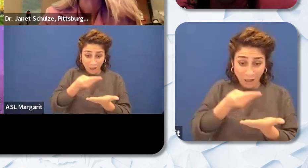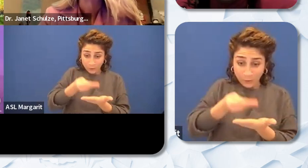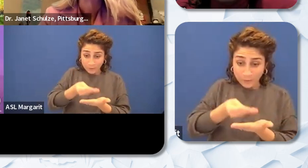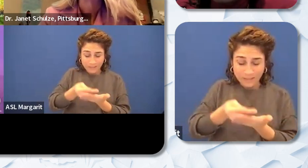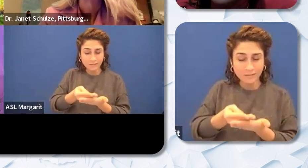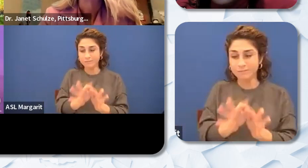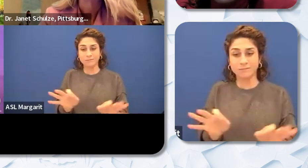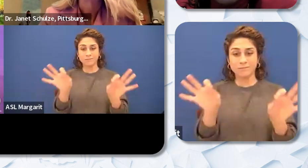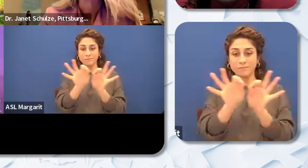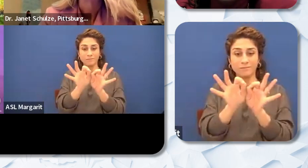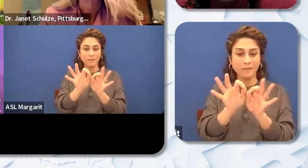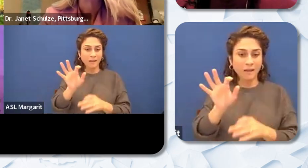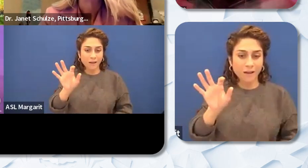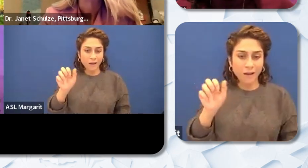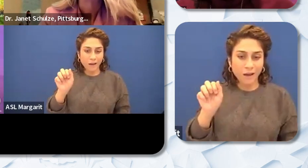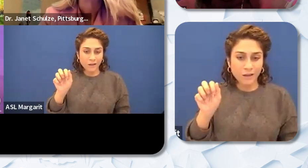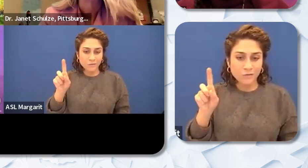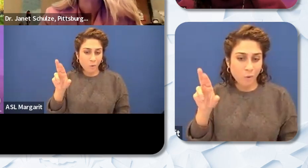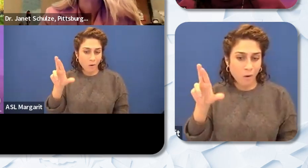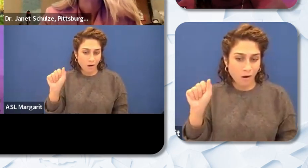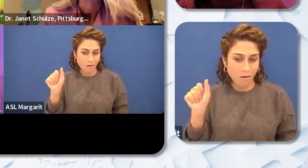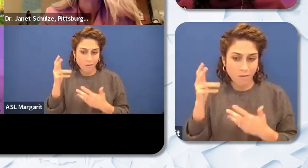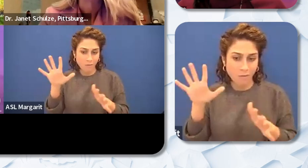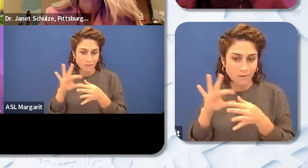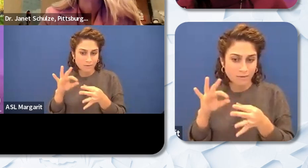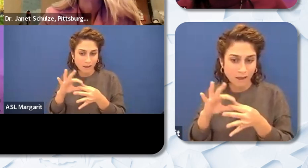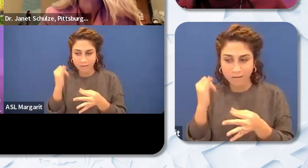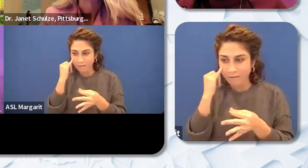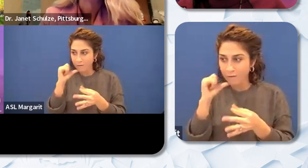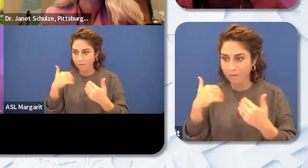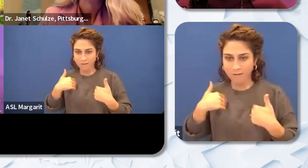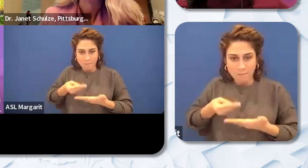if you don't have that money or that funding and you know as part of you know a lack of